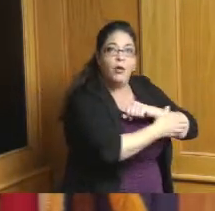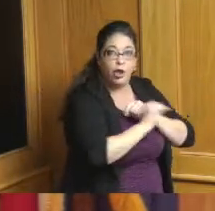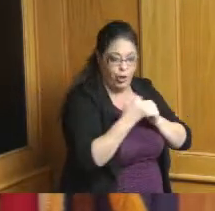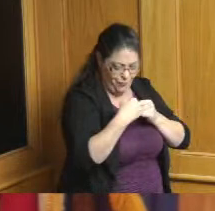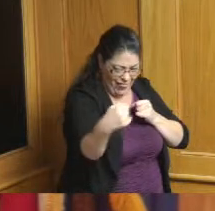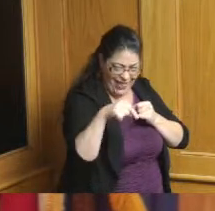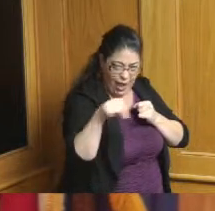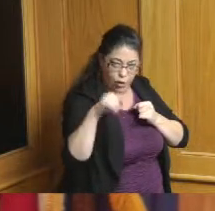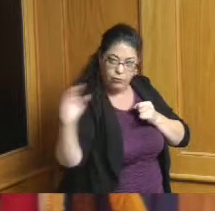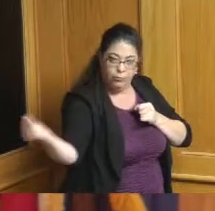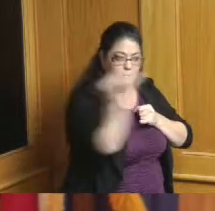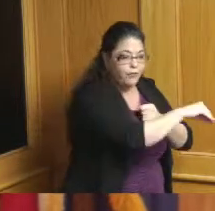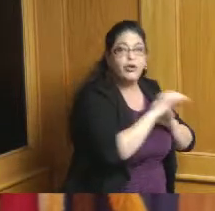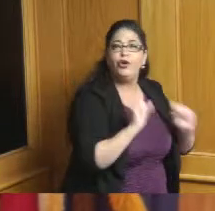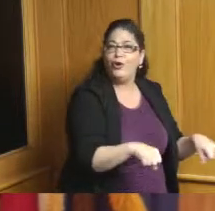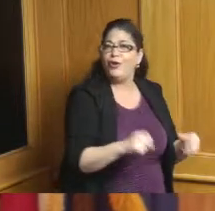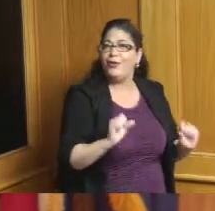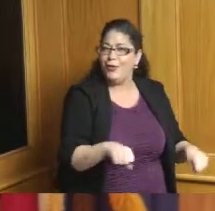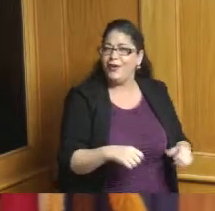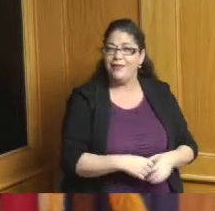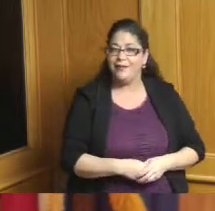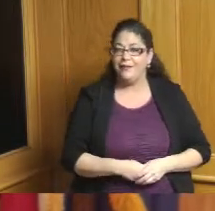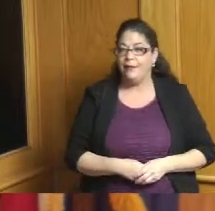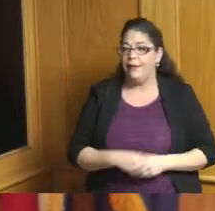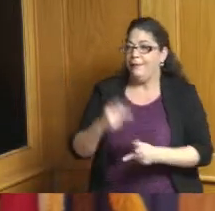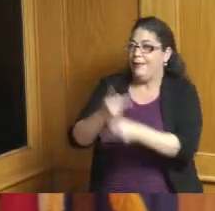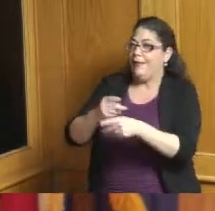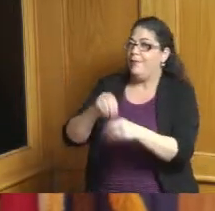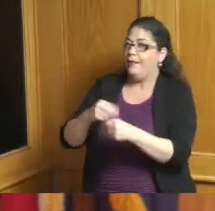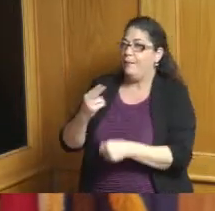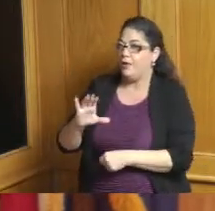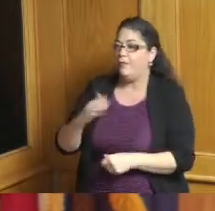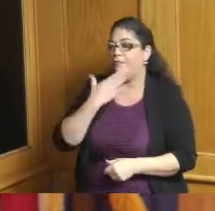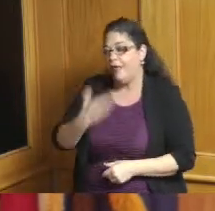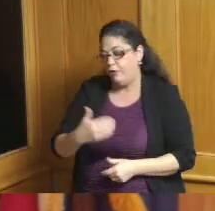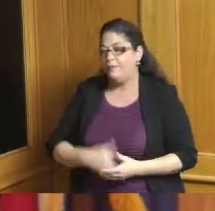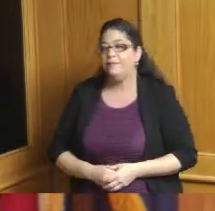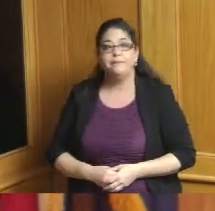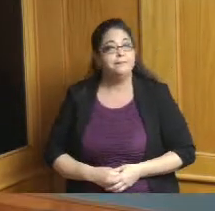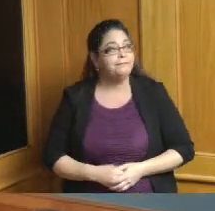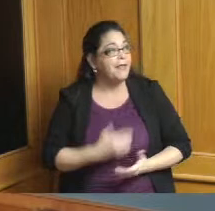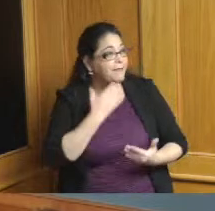want to keep the business in Hamilton County so thank you Madam President thank you Commissioner